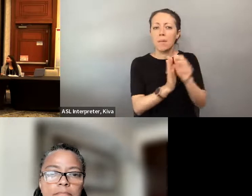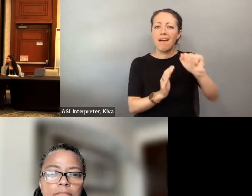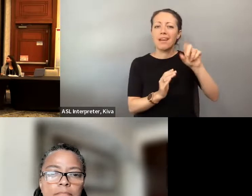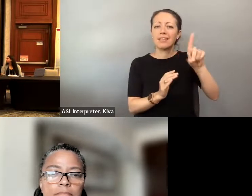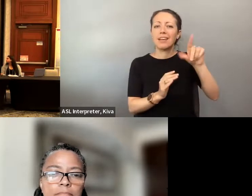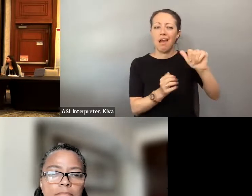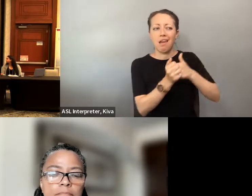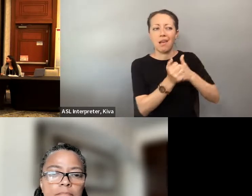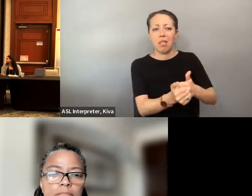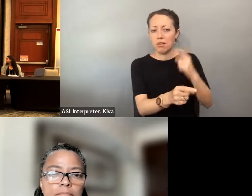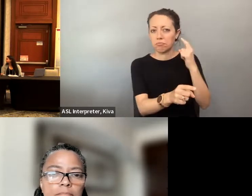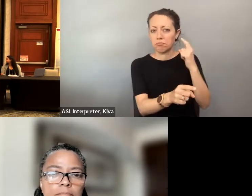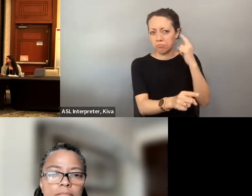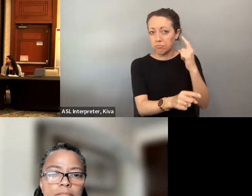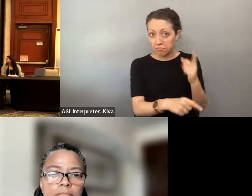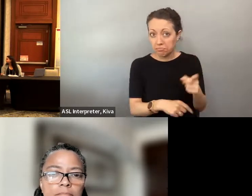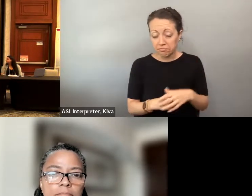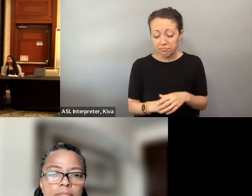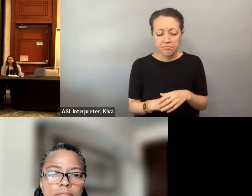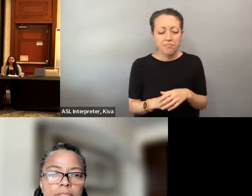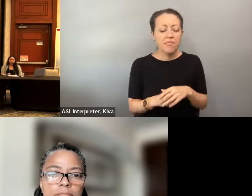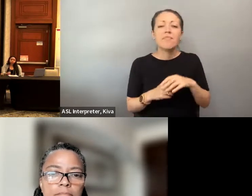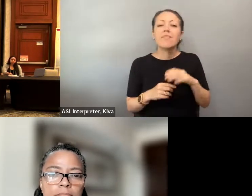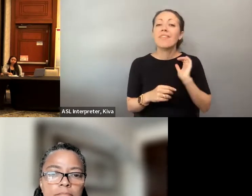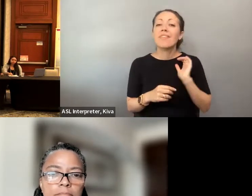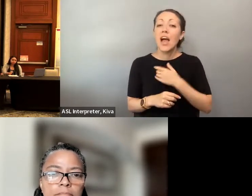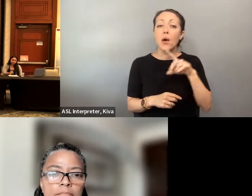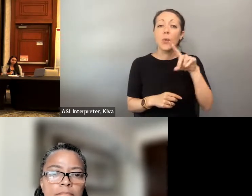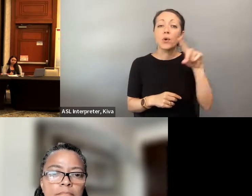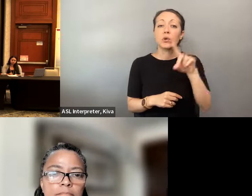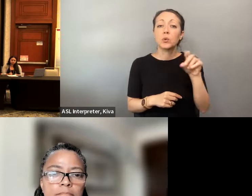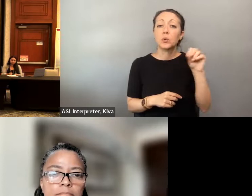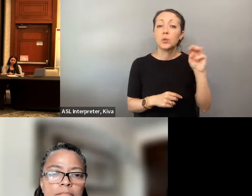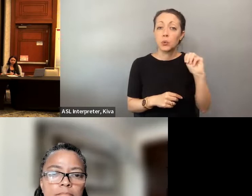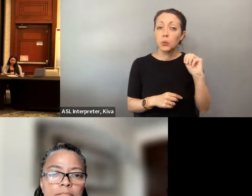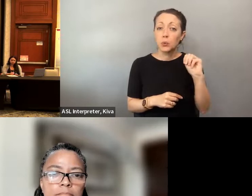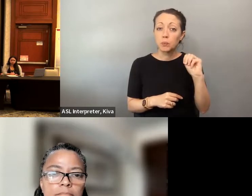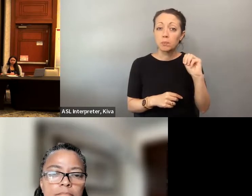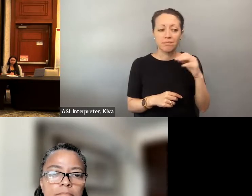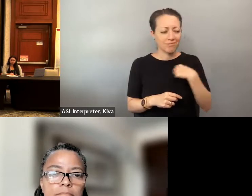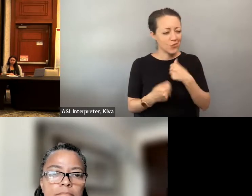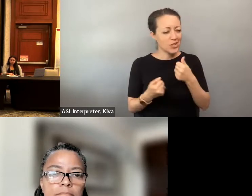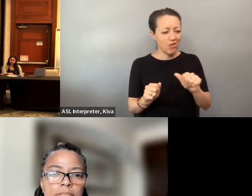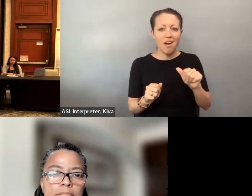a year ago, is ADA compliant But our website, which was updated, If you ago, is Ada compliant, and I think that was a relatively new development. come, and I think that was a relatively new development.